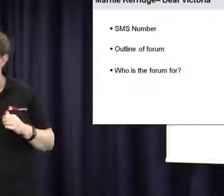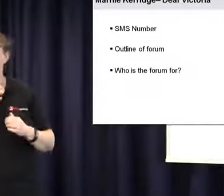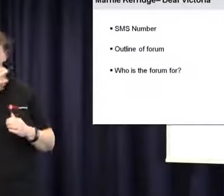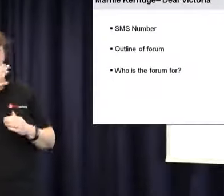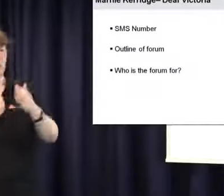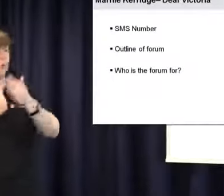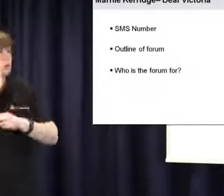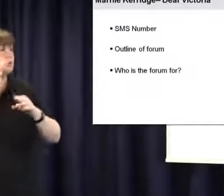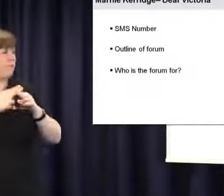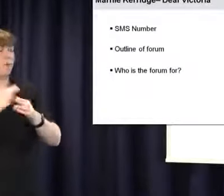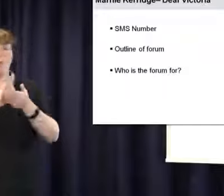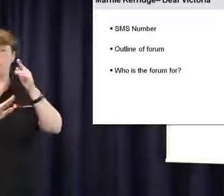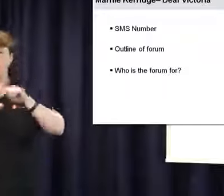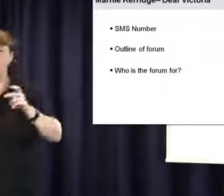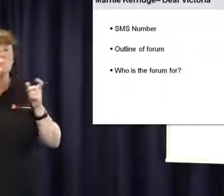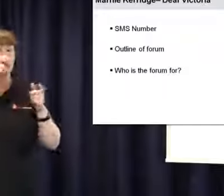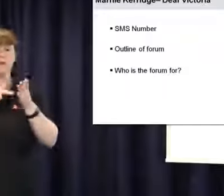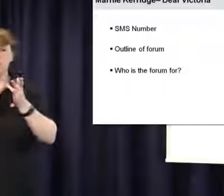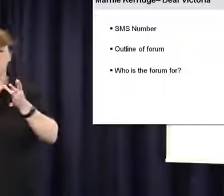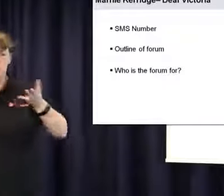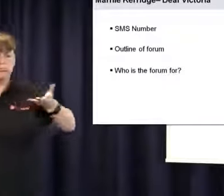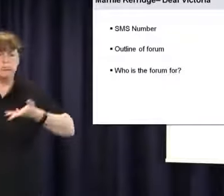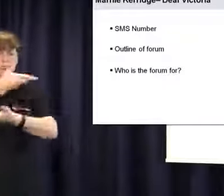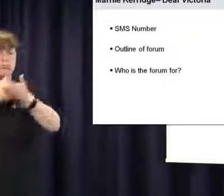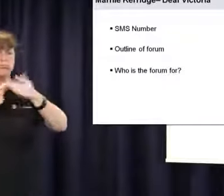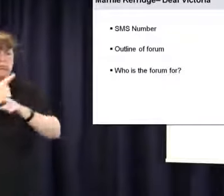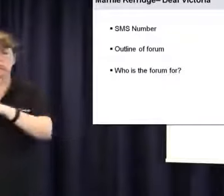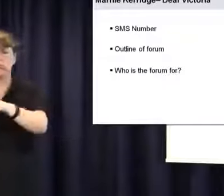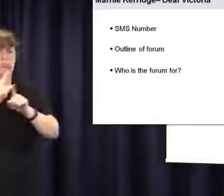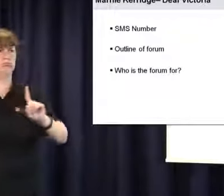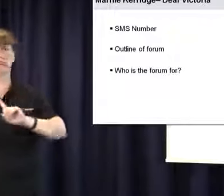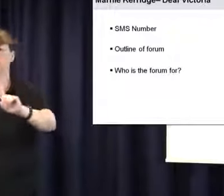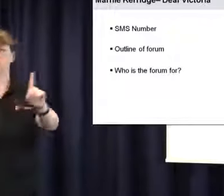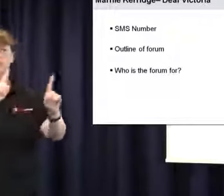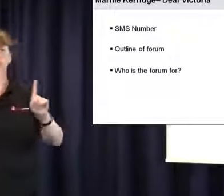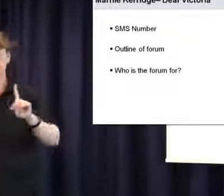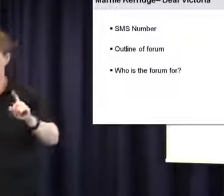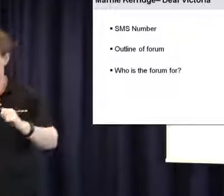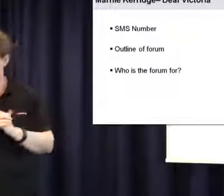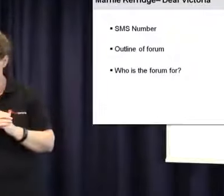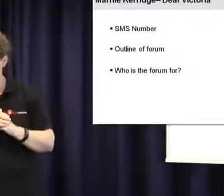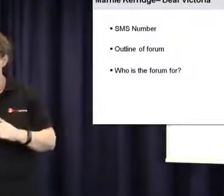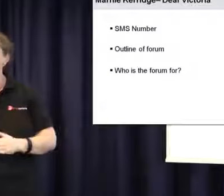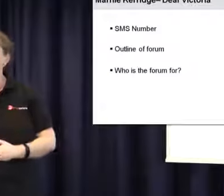with deaf children. It's an opportunity for parents and carers to come together to discuss